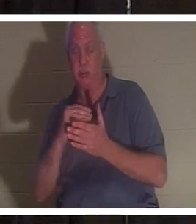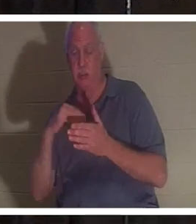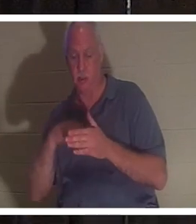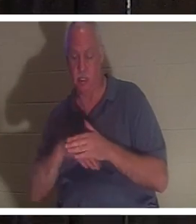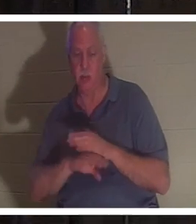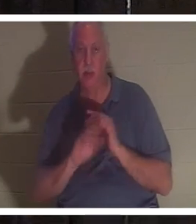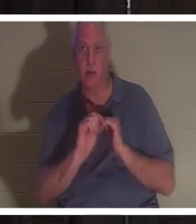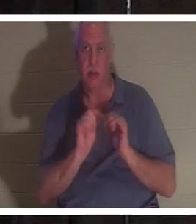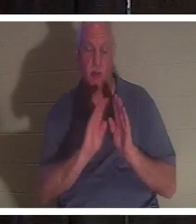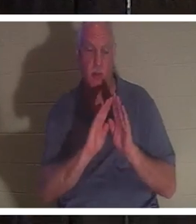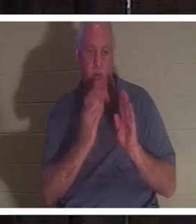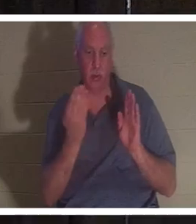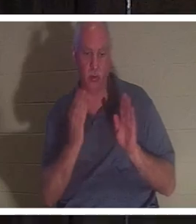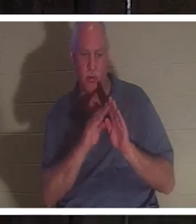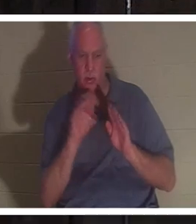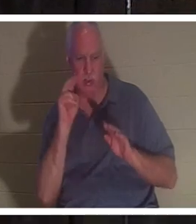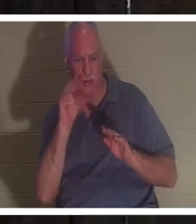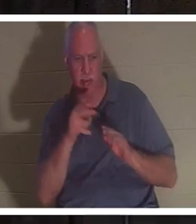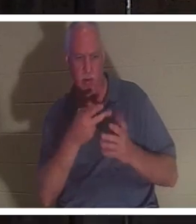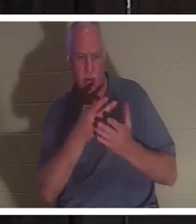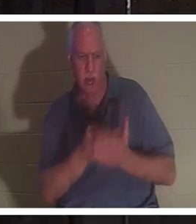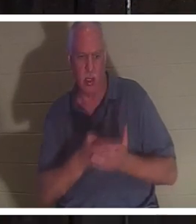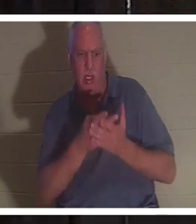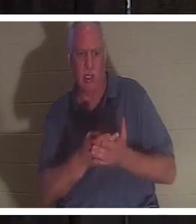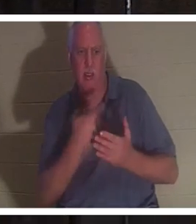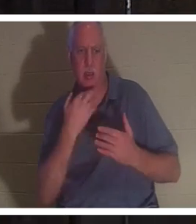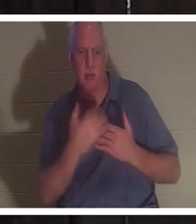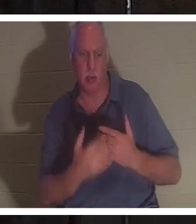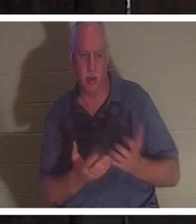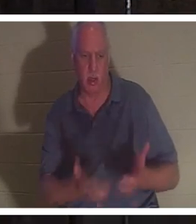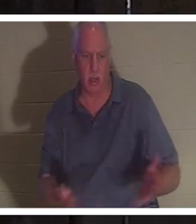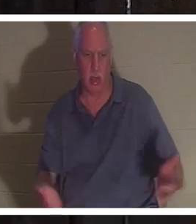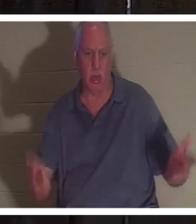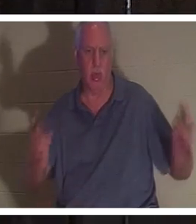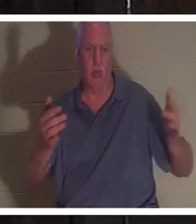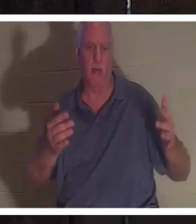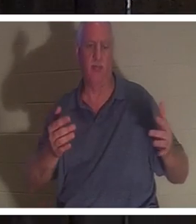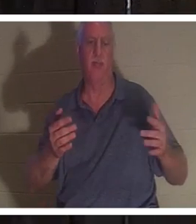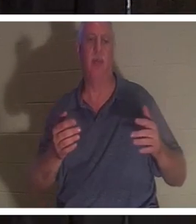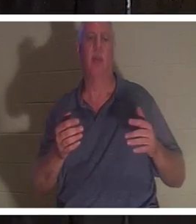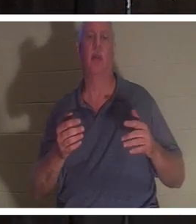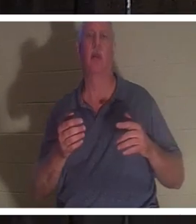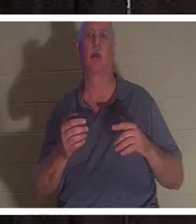door, seen her laying in a pool of blood there. He tested her pulse and there was no pulse.